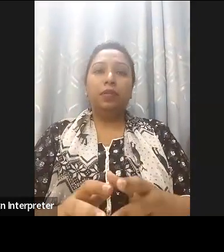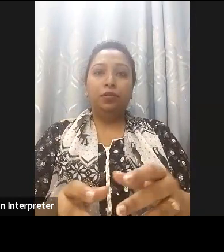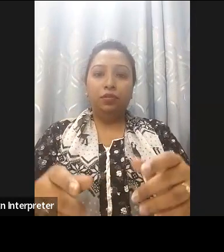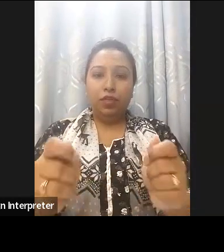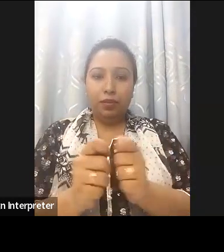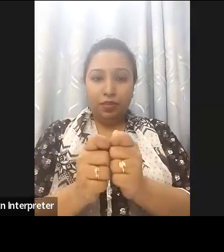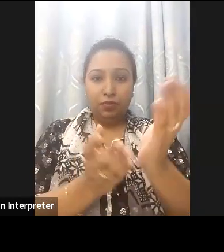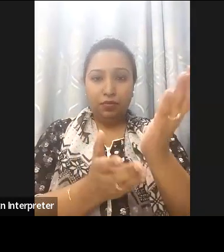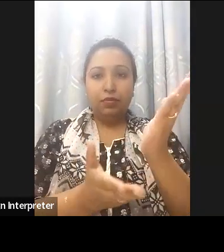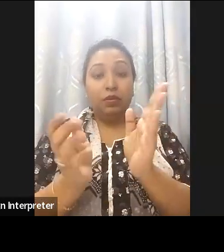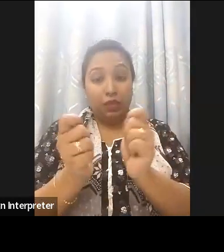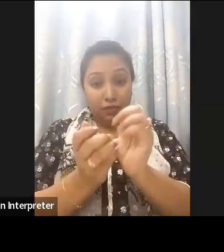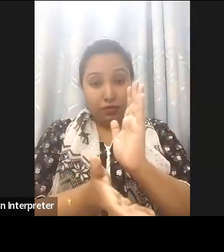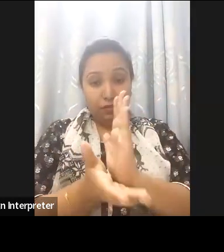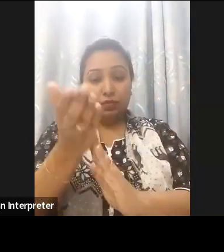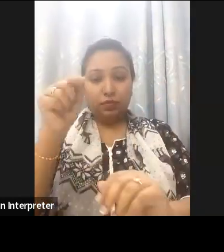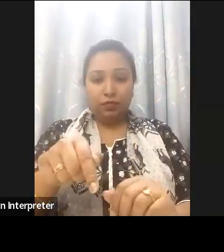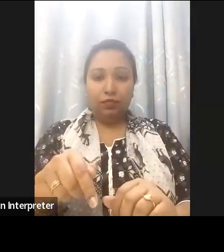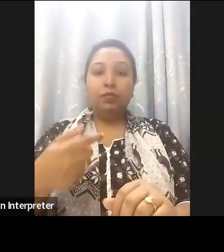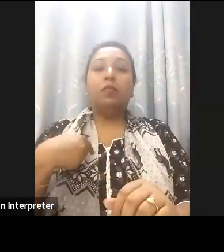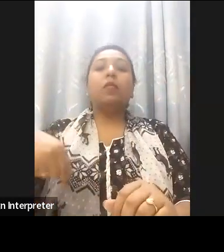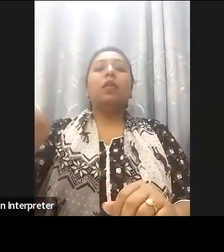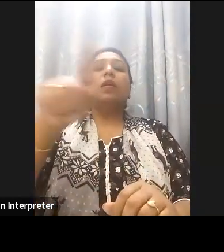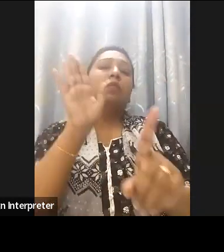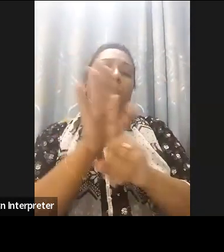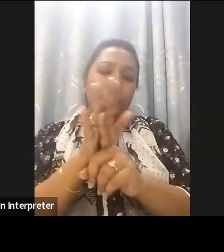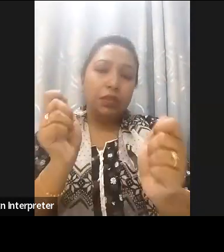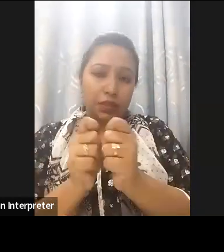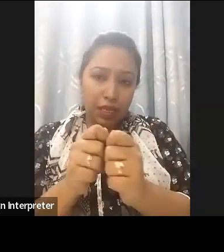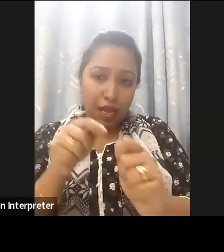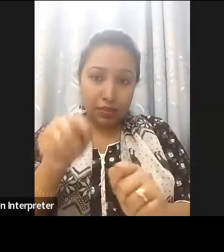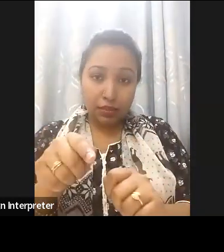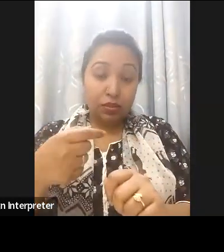developing capacity among service providers, to make their digital platforms accessible,